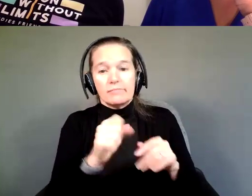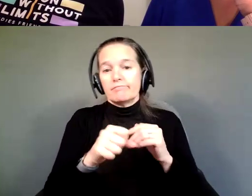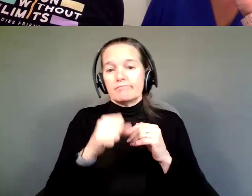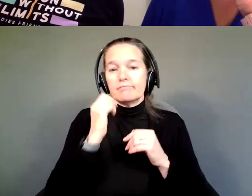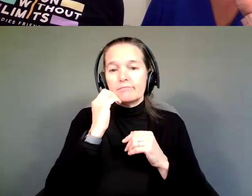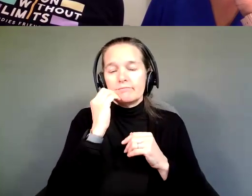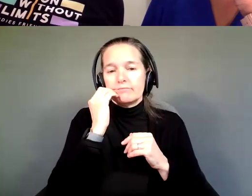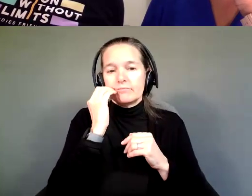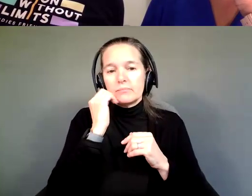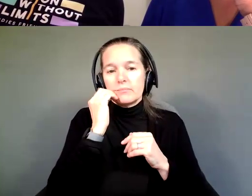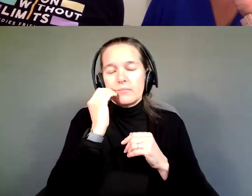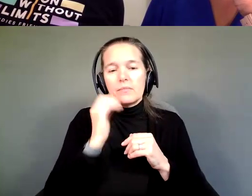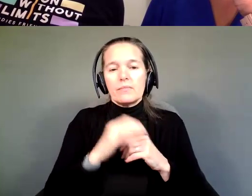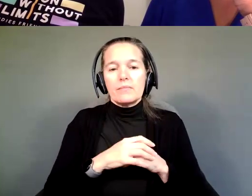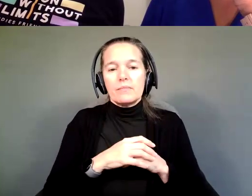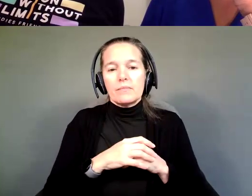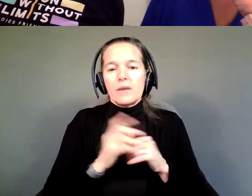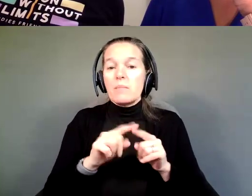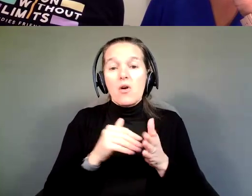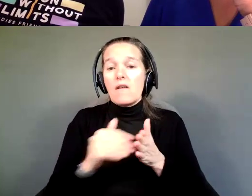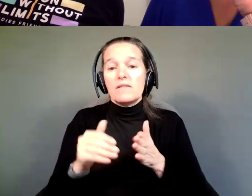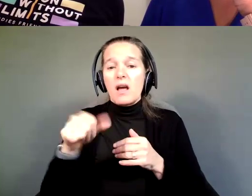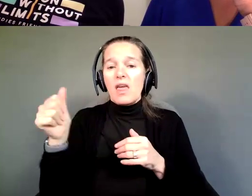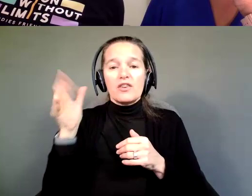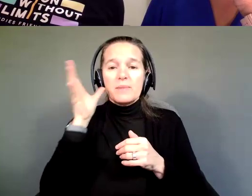But often, it's other parents, you know.